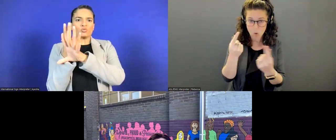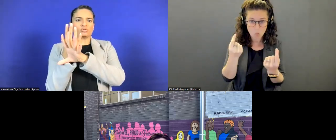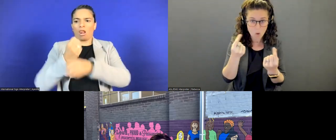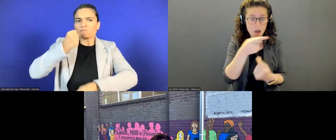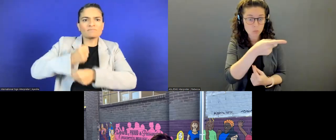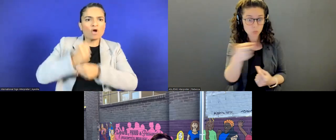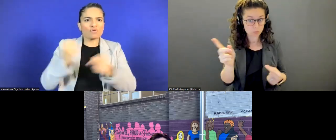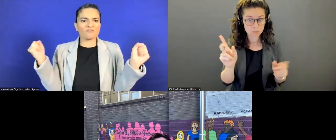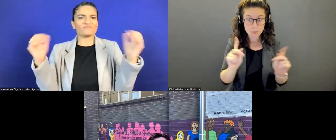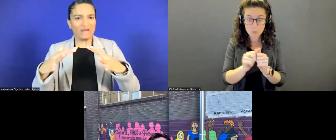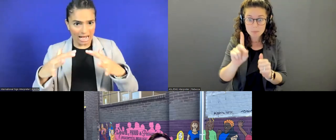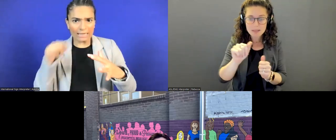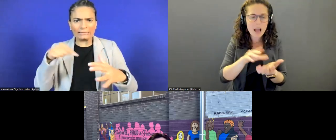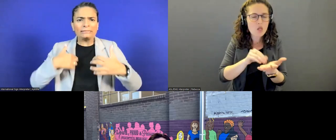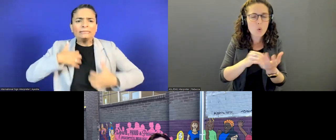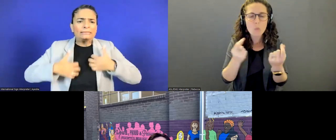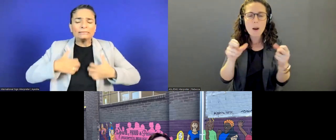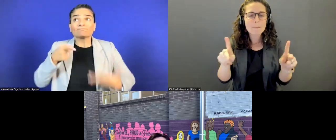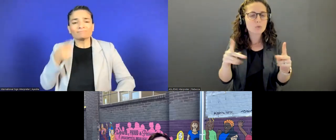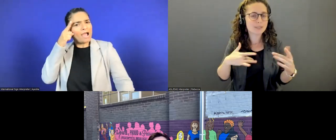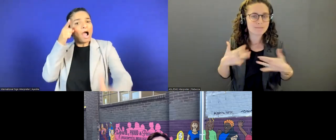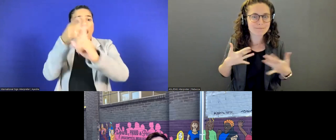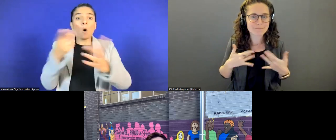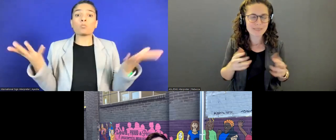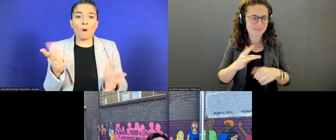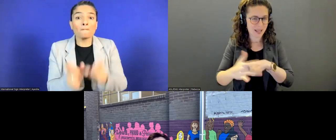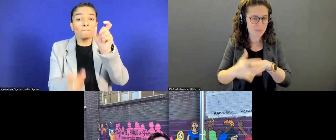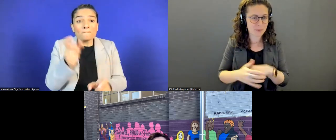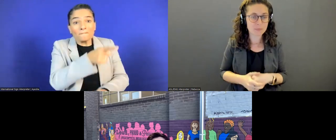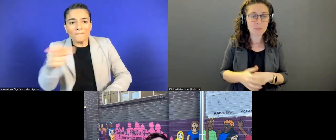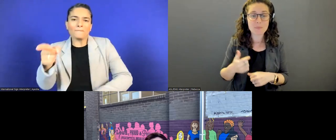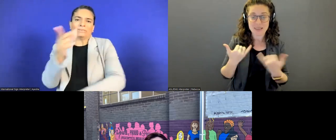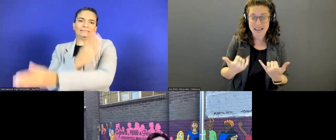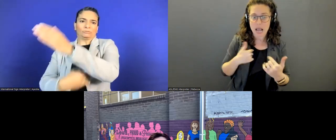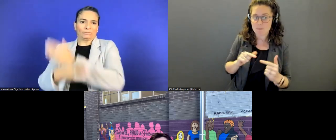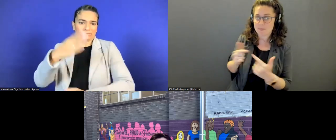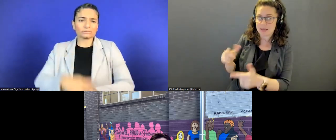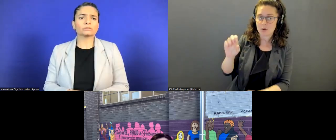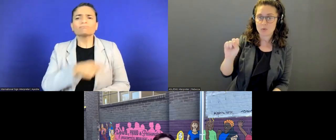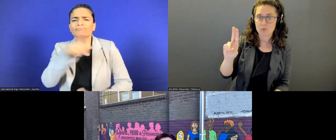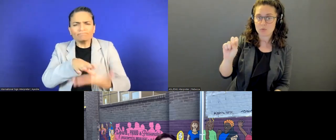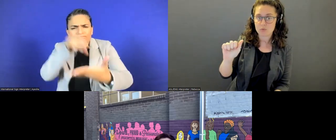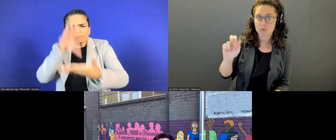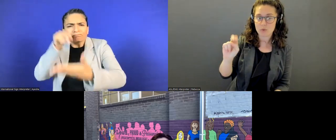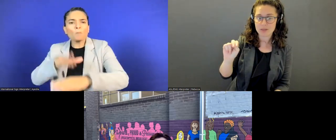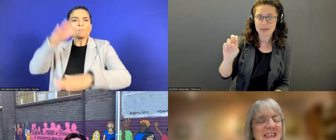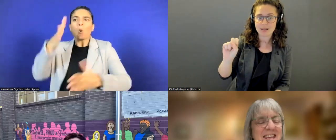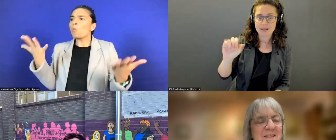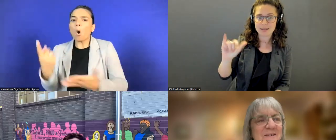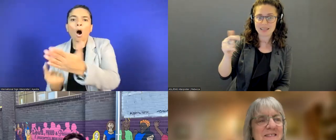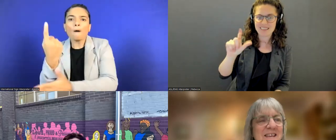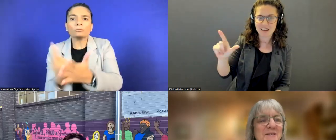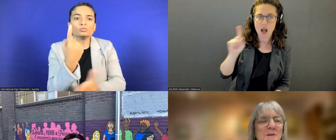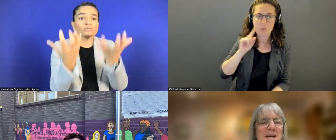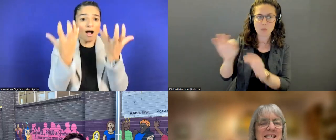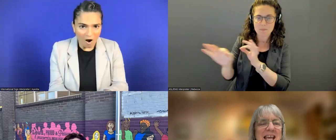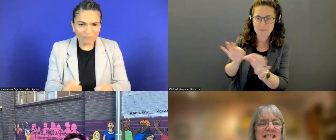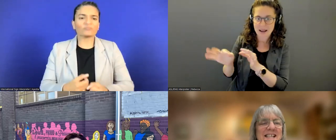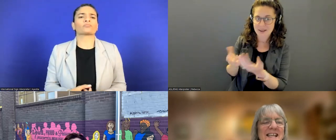And here to say a little bit more about that is our fearless leader, Susan Sygall.